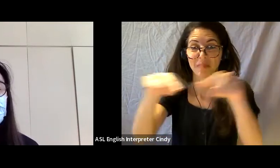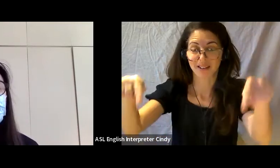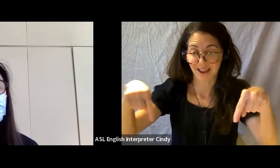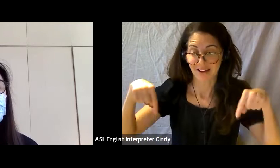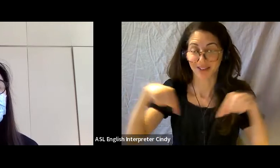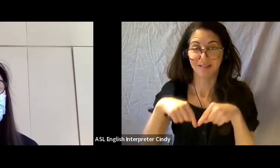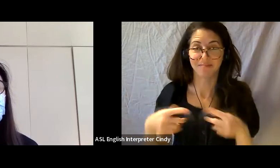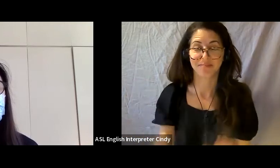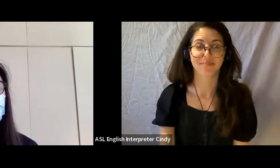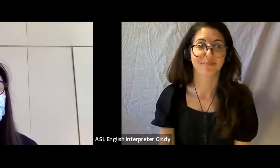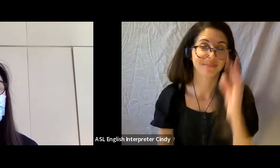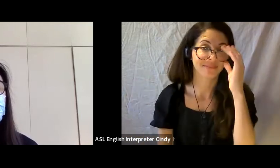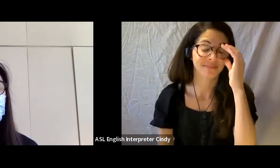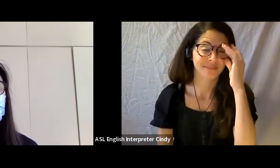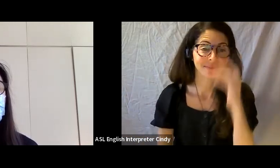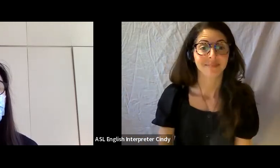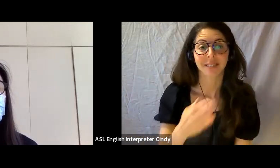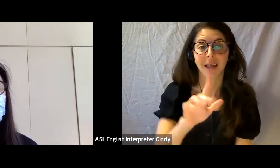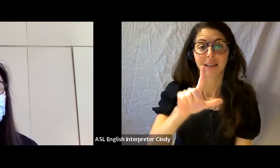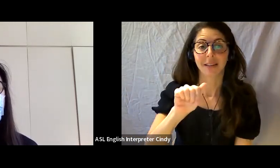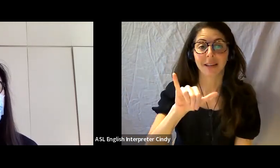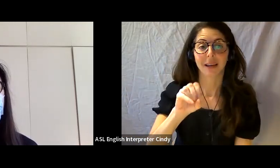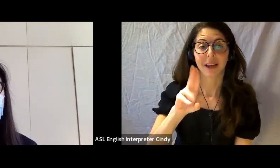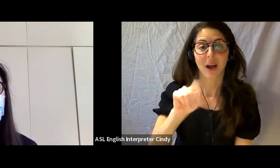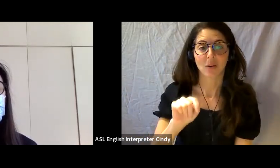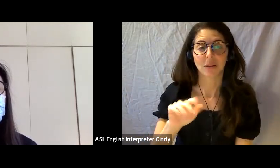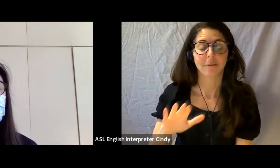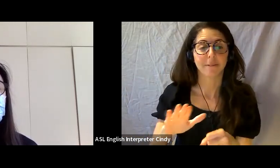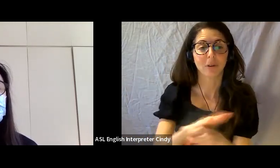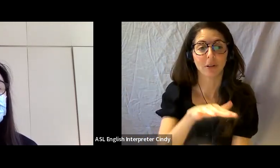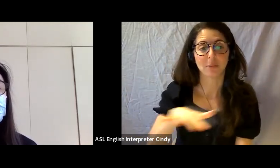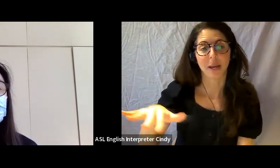I’ve got a lay out over here of what our entire space is like.